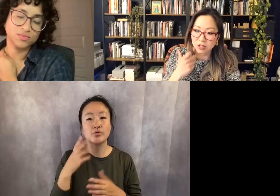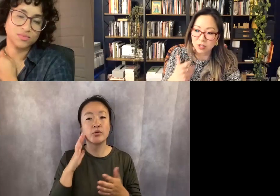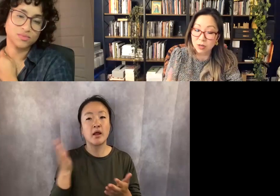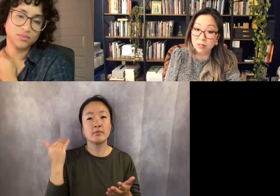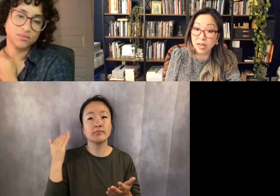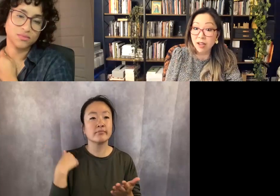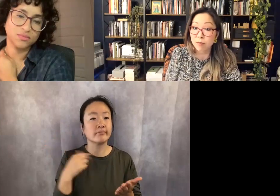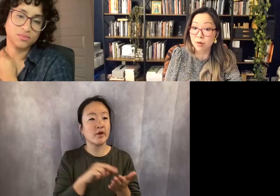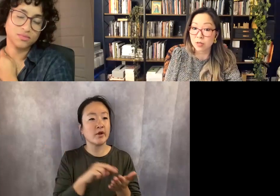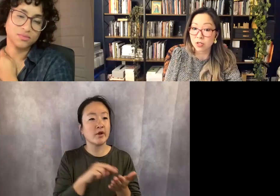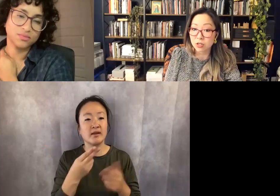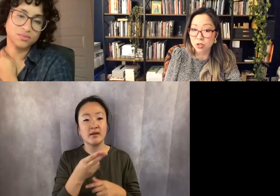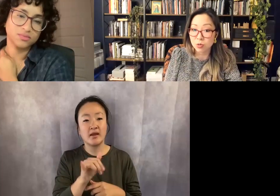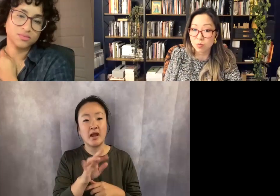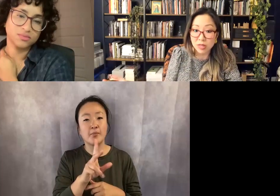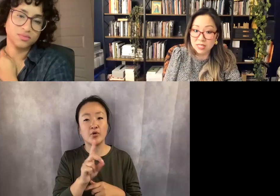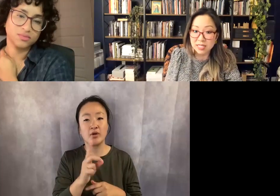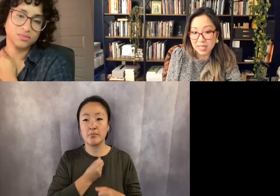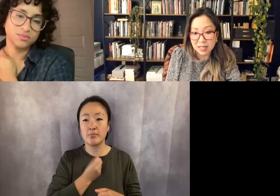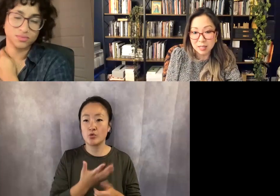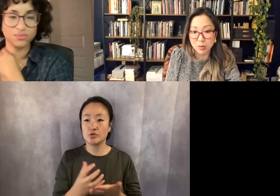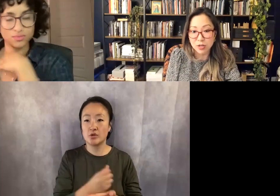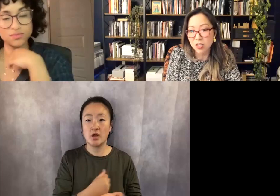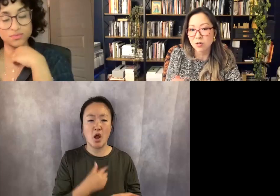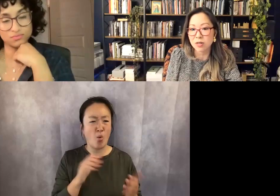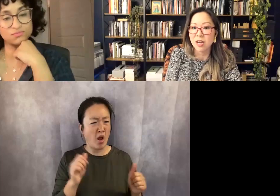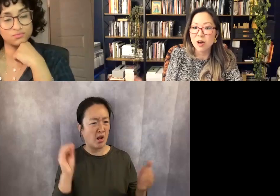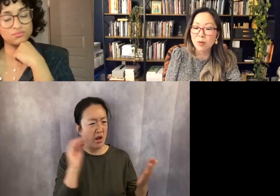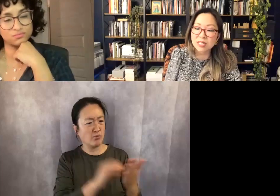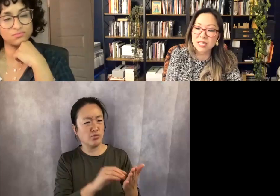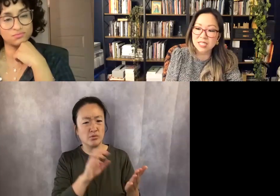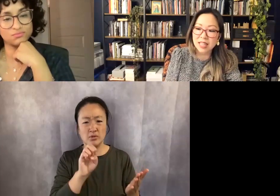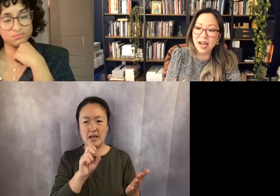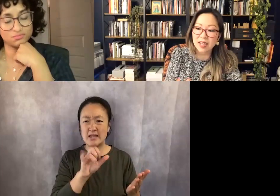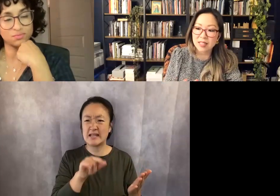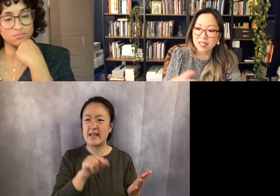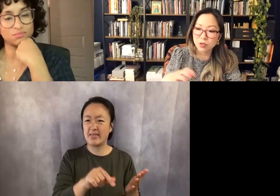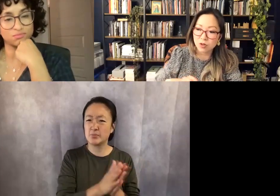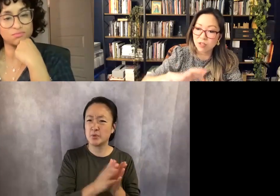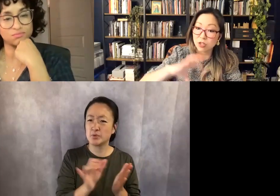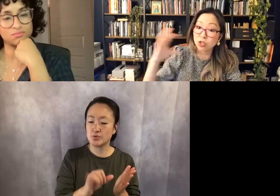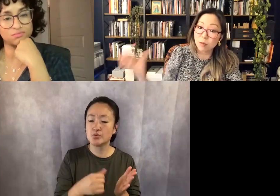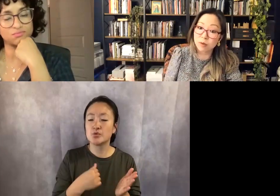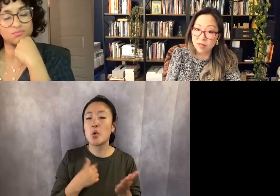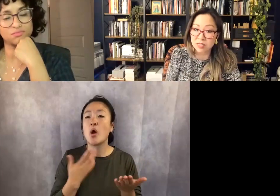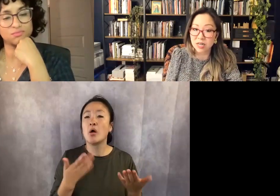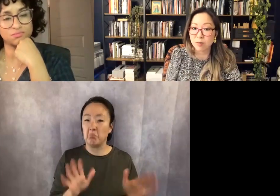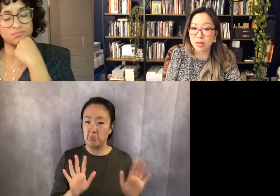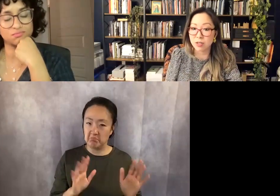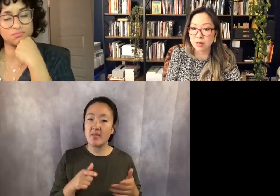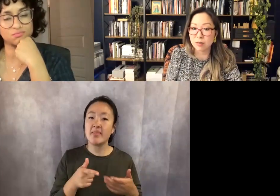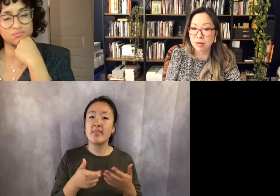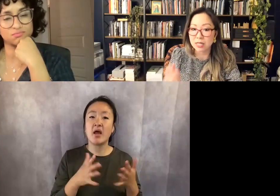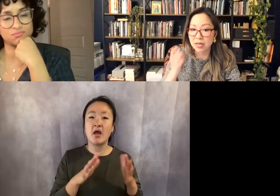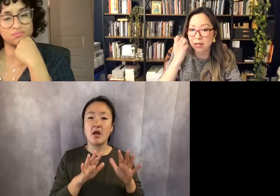So I was like I have permission to put this essay in this book, too, and once I did that, then sort of the shape of the entire manuscript came together.